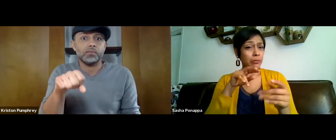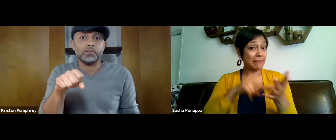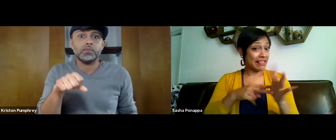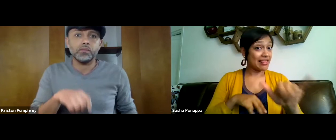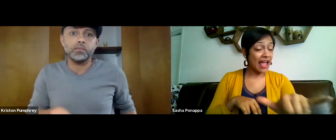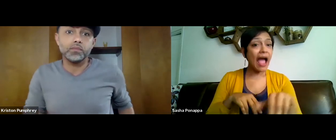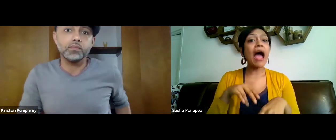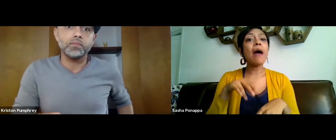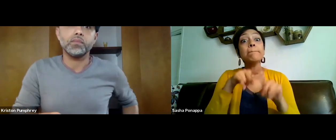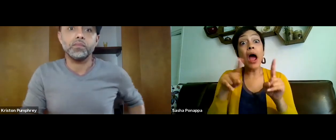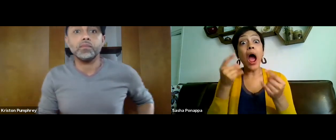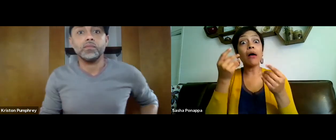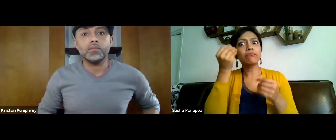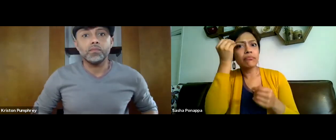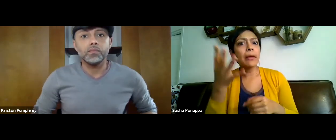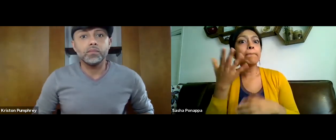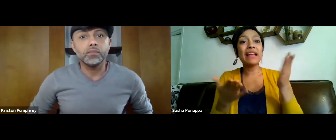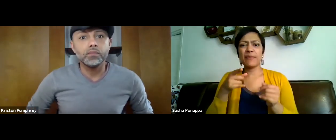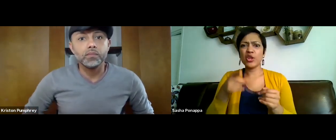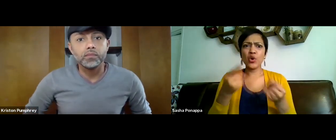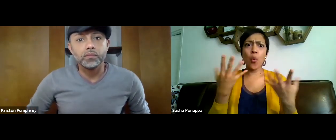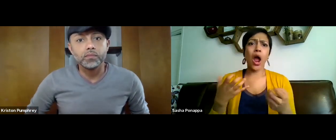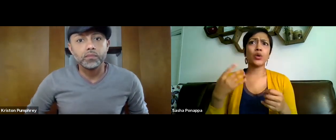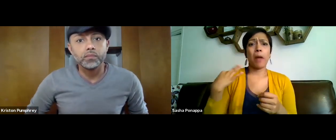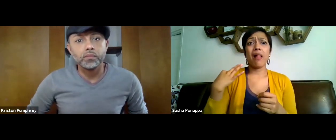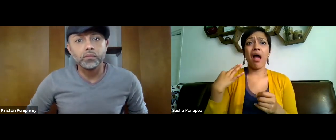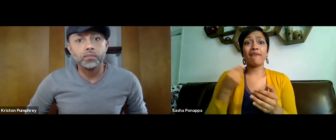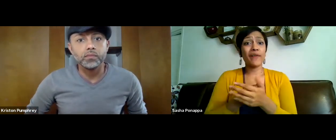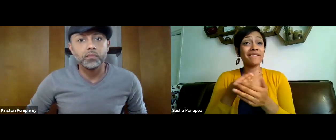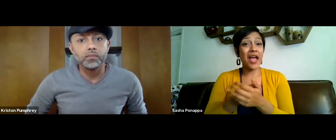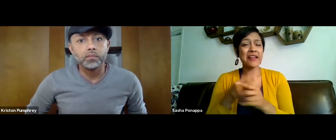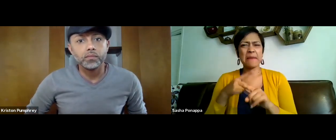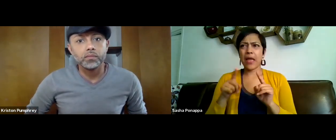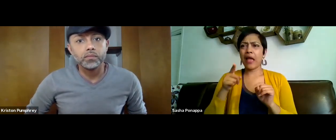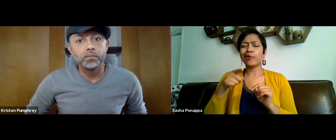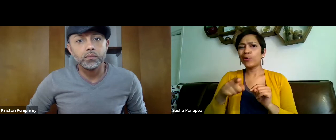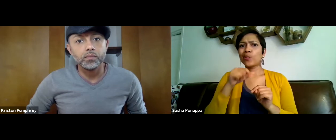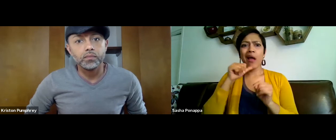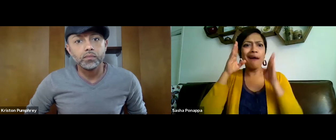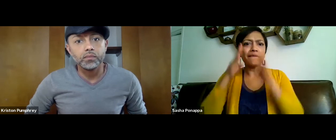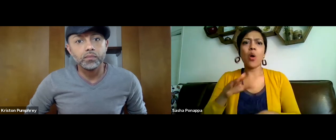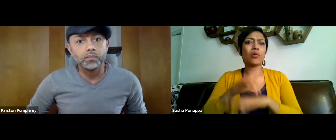So, I think I've answered your question, but if you want to apply for funding,